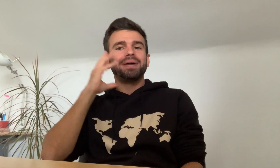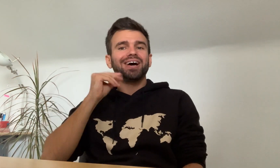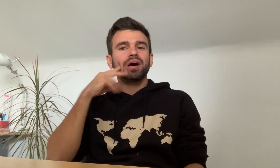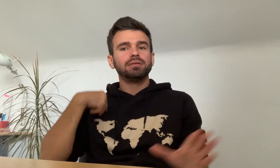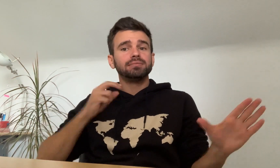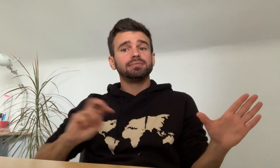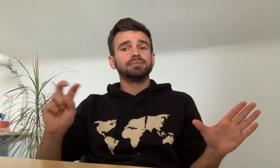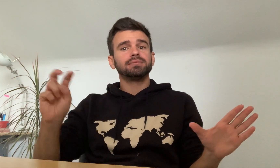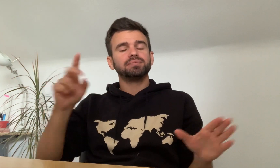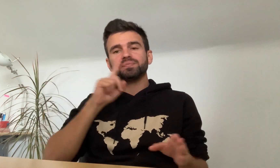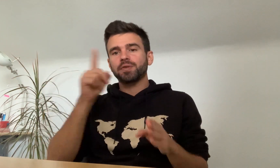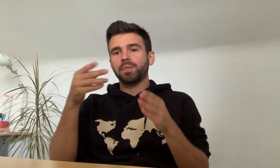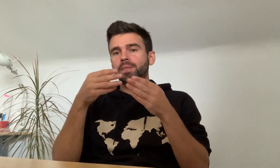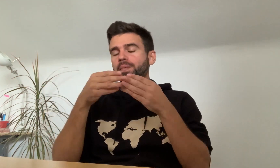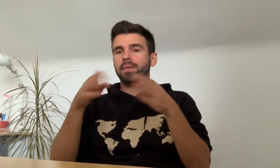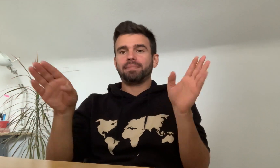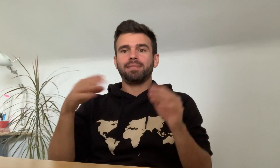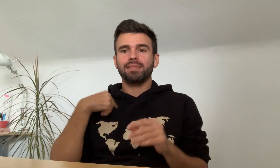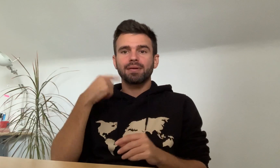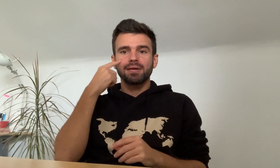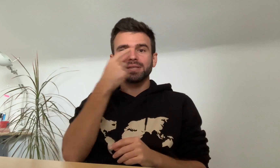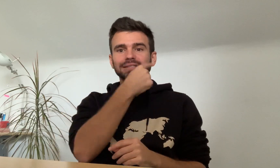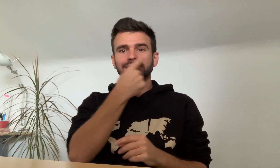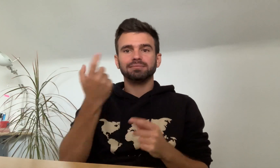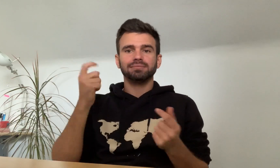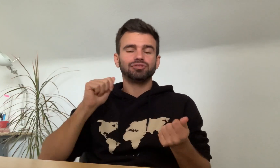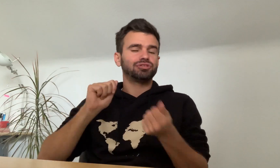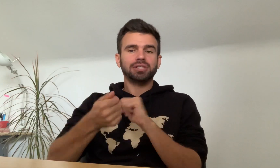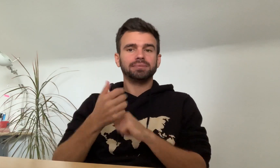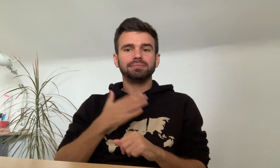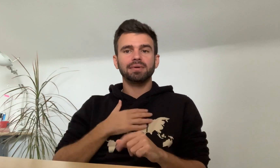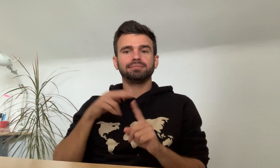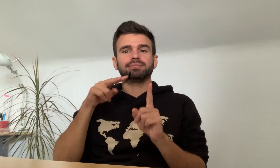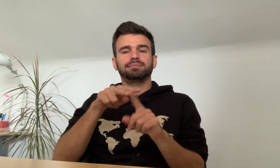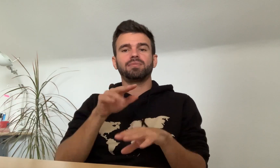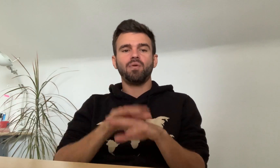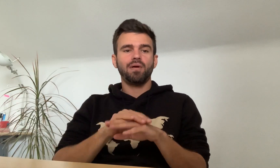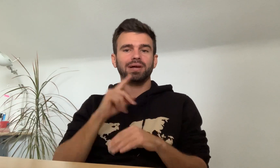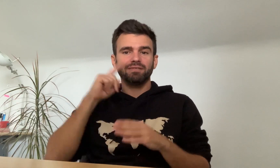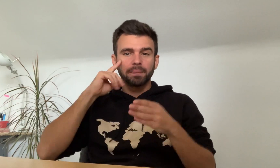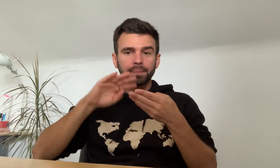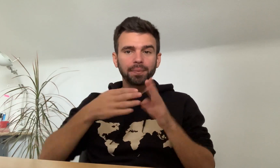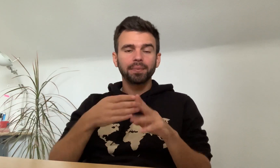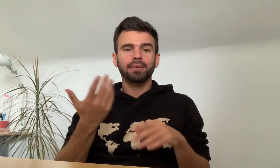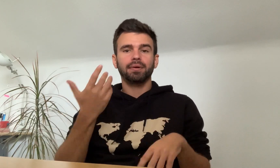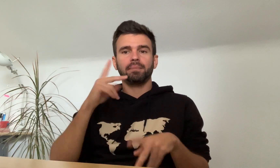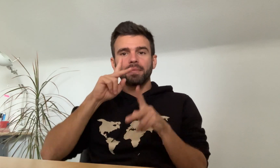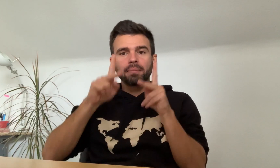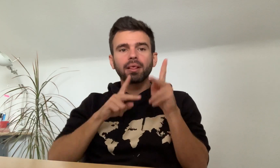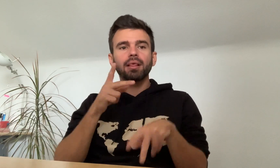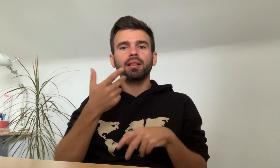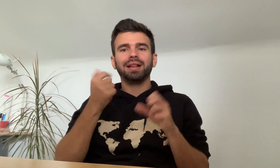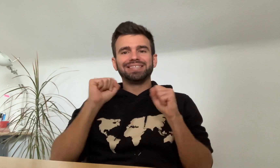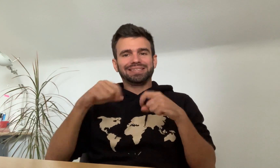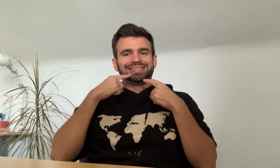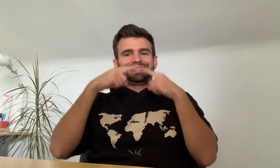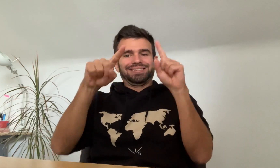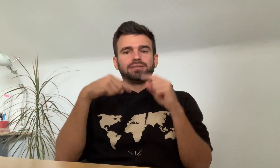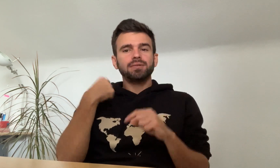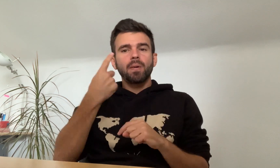So, that traveling experience really opened my eyes and changed my perspective on the Deaf community and that we can succeed.